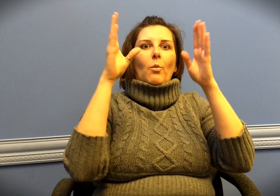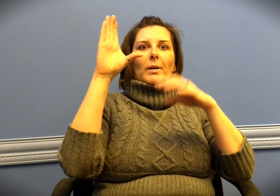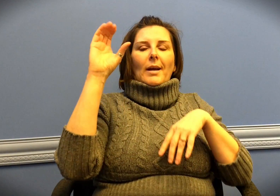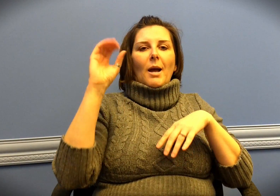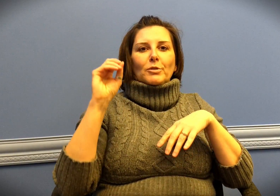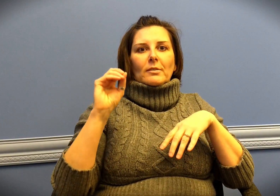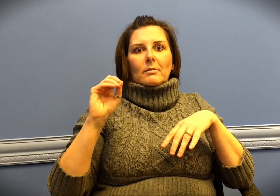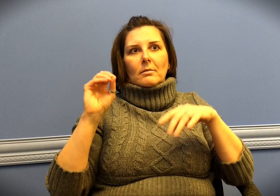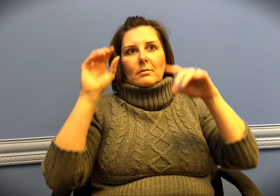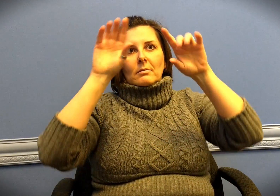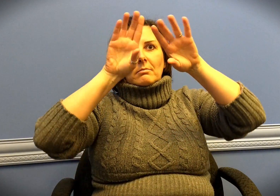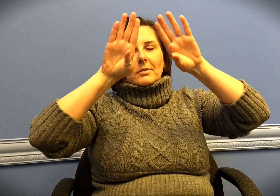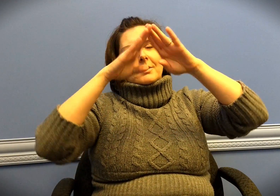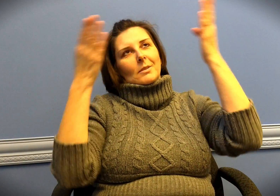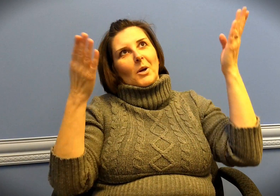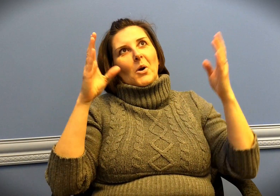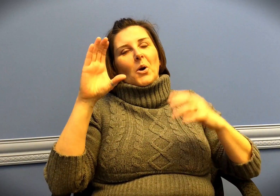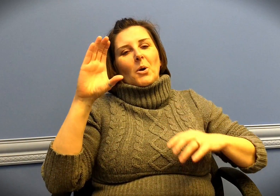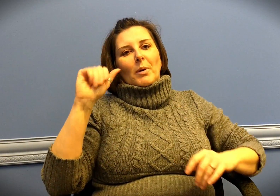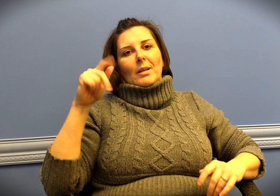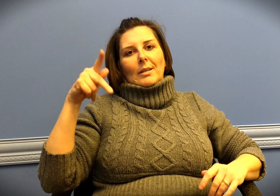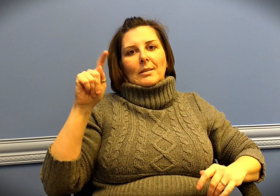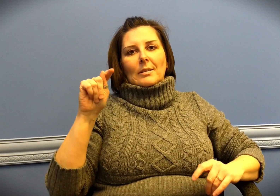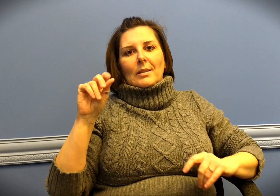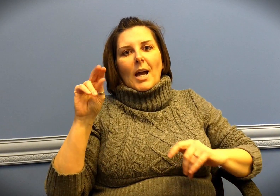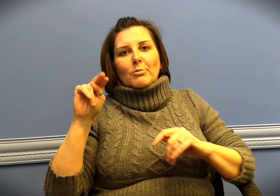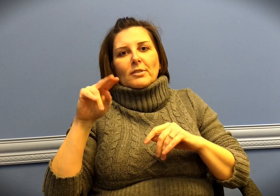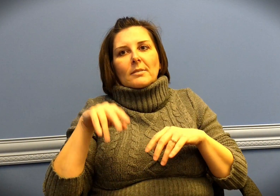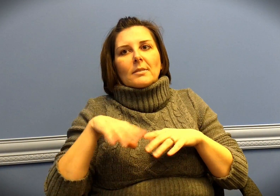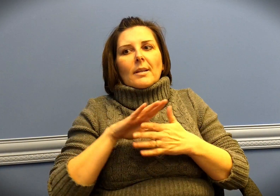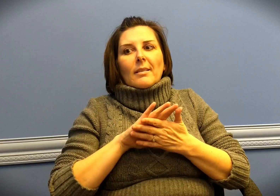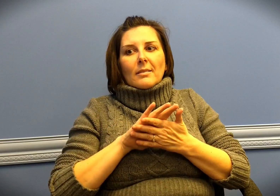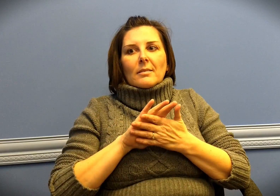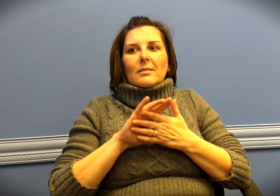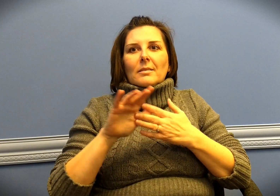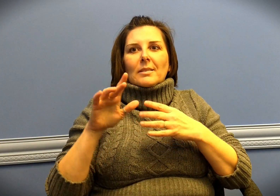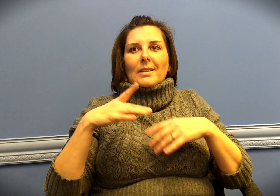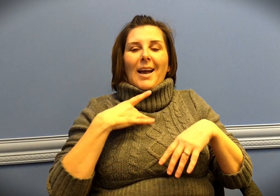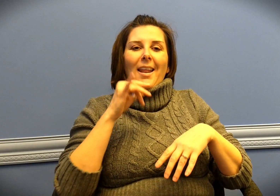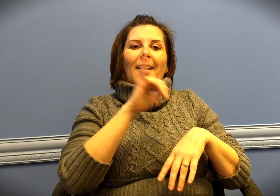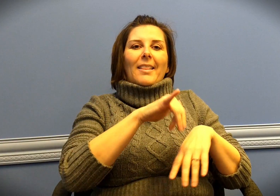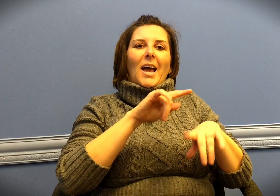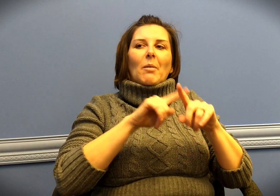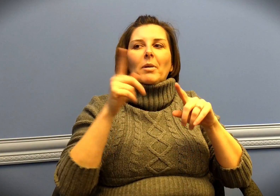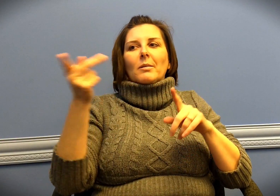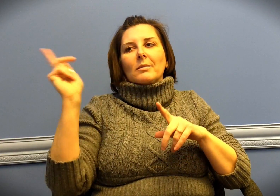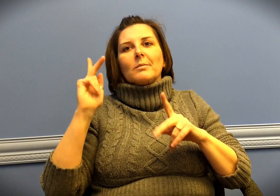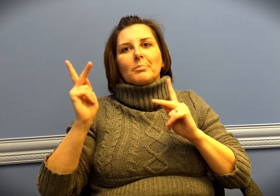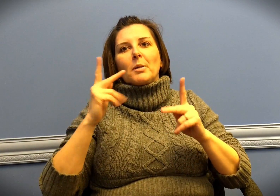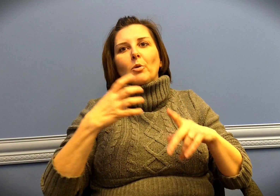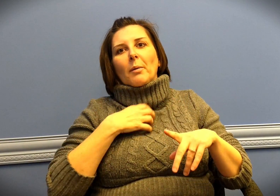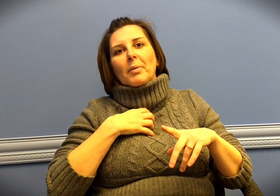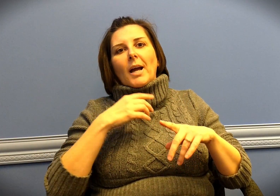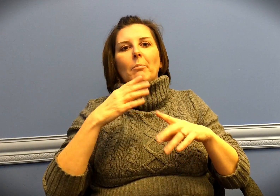In the past they would have open captioning which I liked, but a lot of people would complain